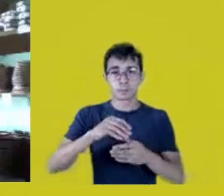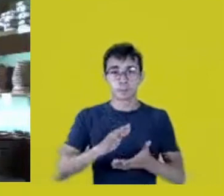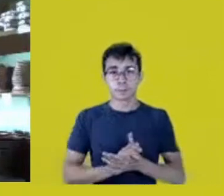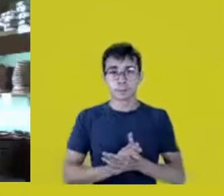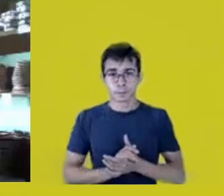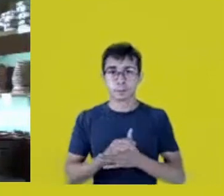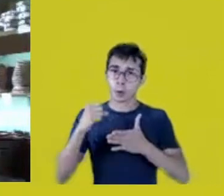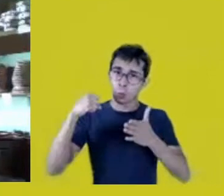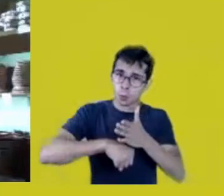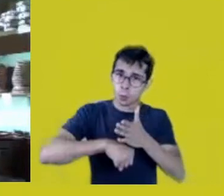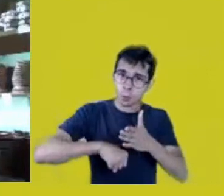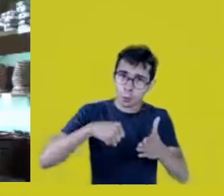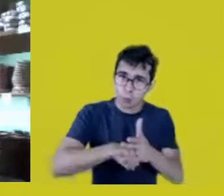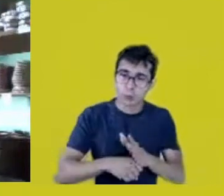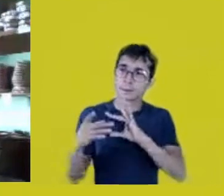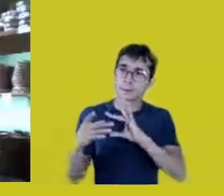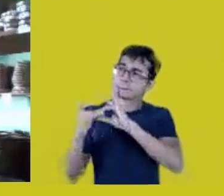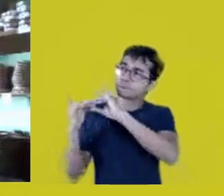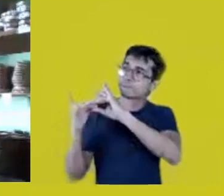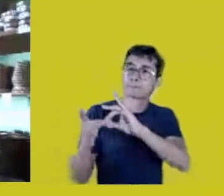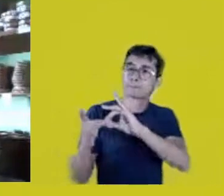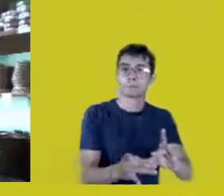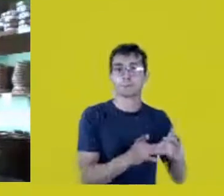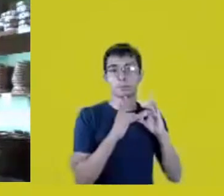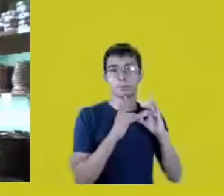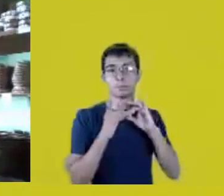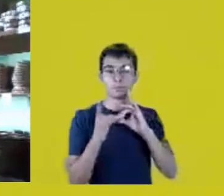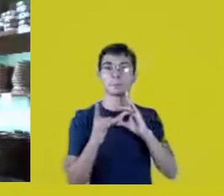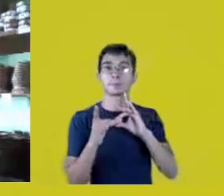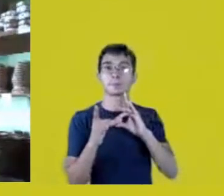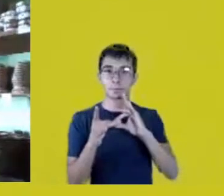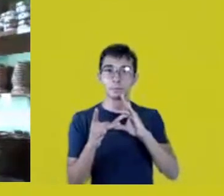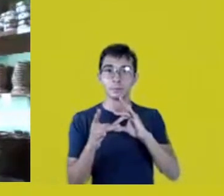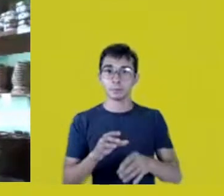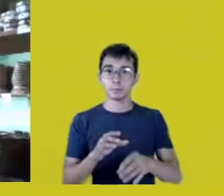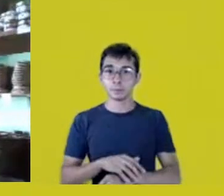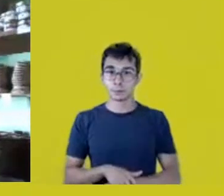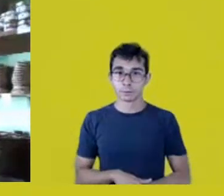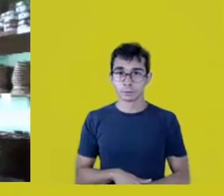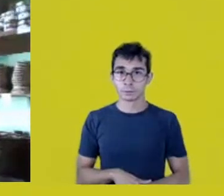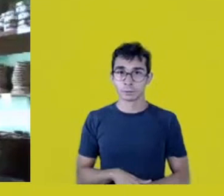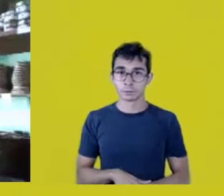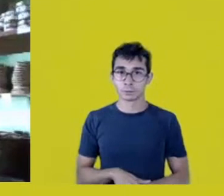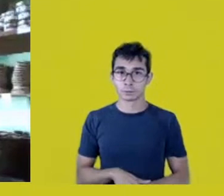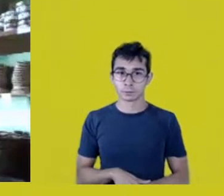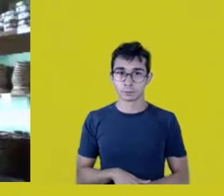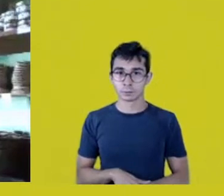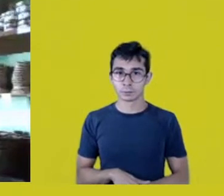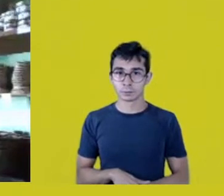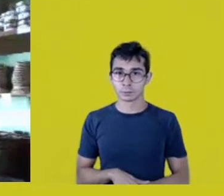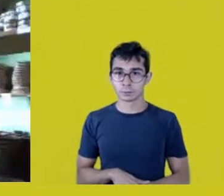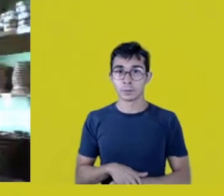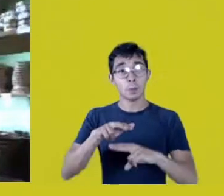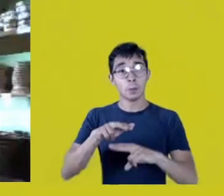beings who enabled many of the nations to exist and survive